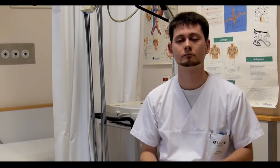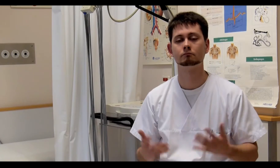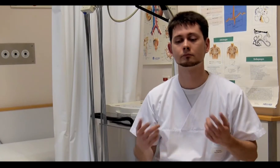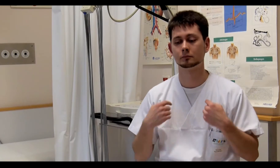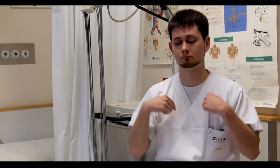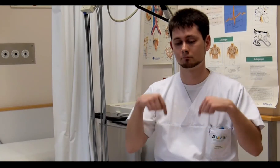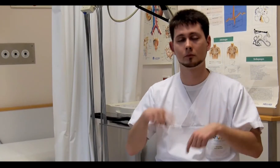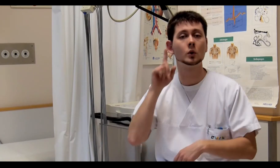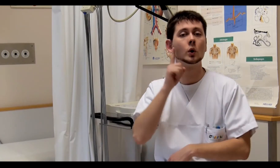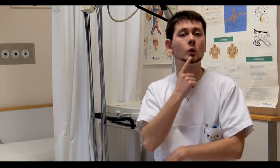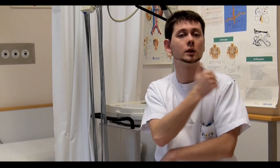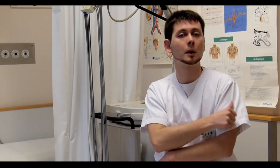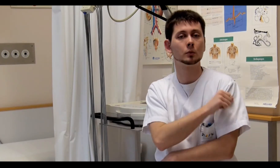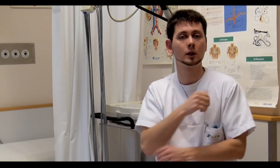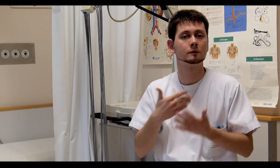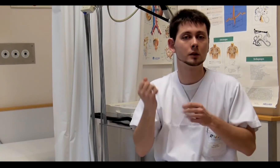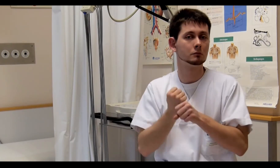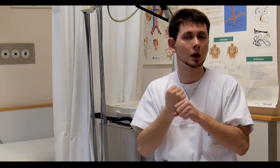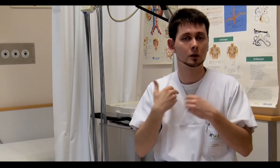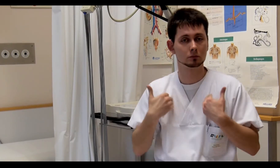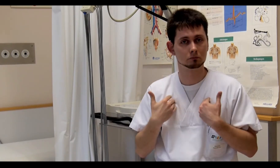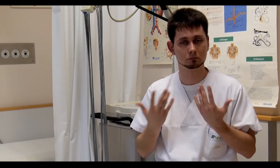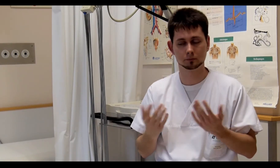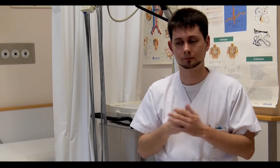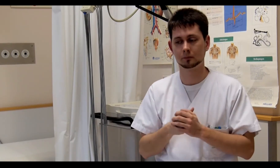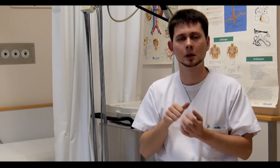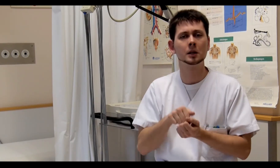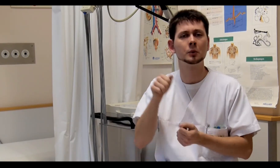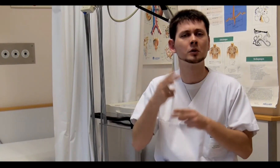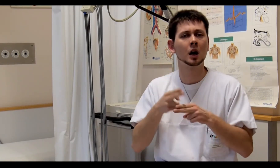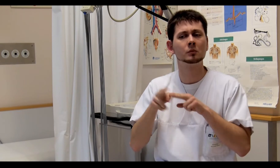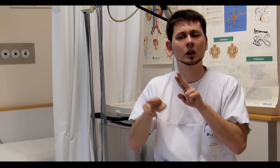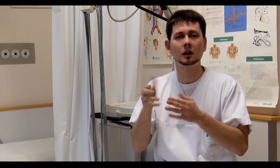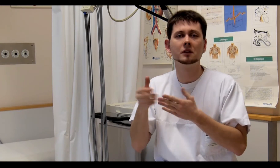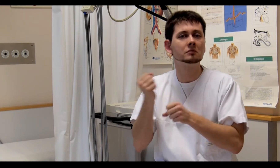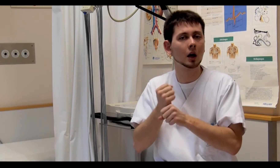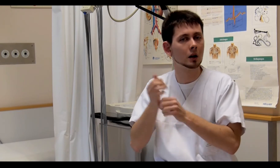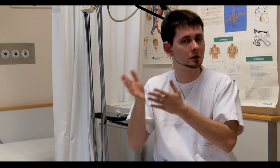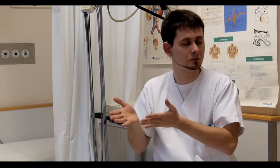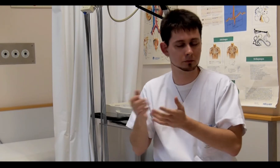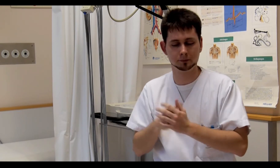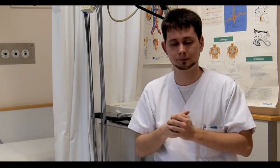What are my responsibilities here in the Deaf department as a graduate nurse?